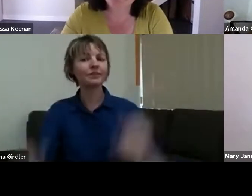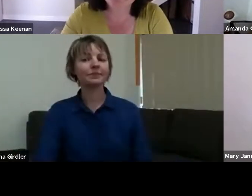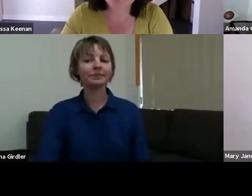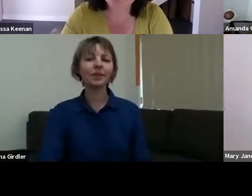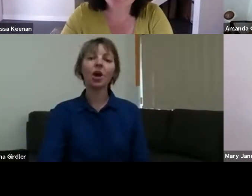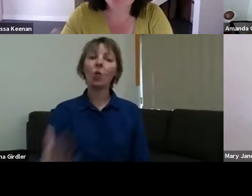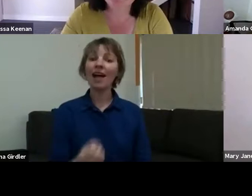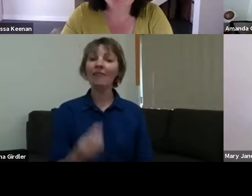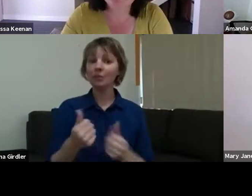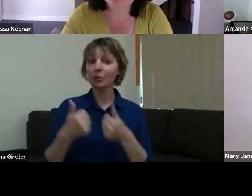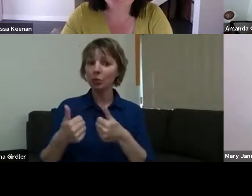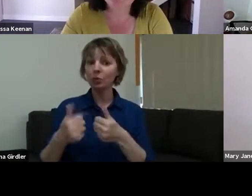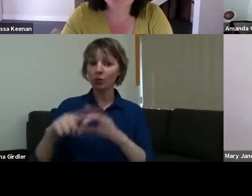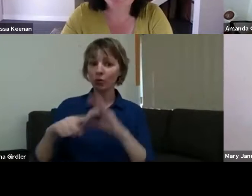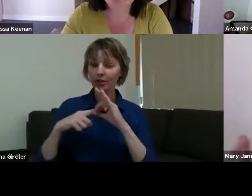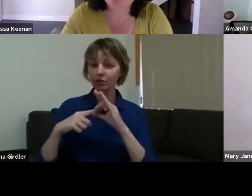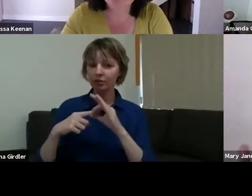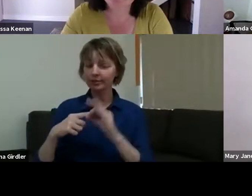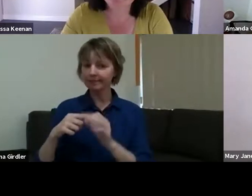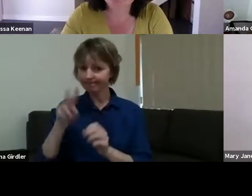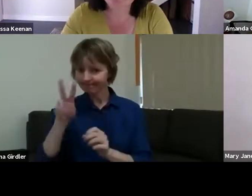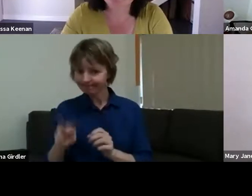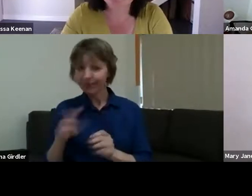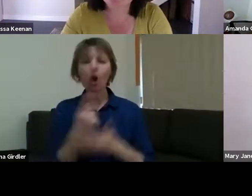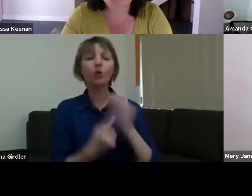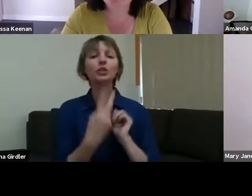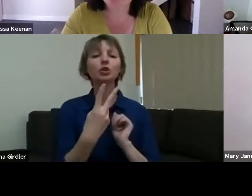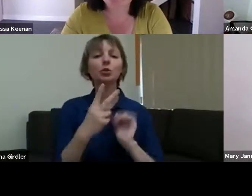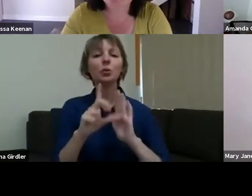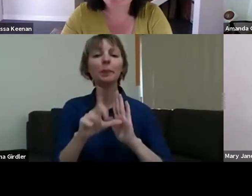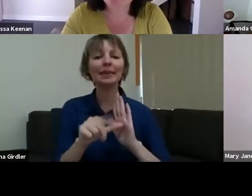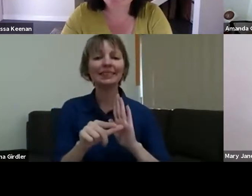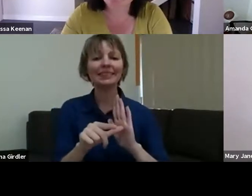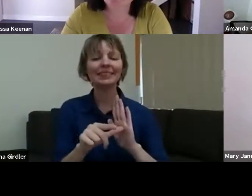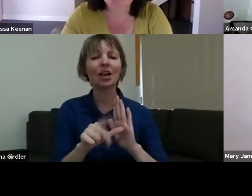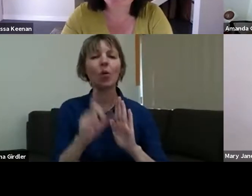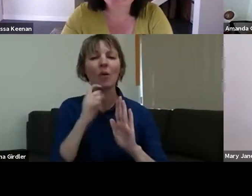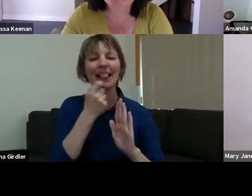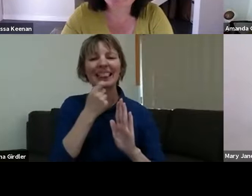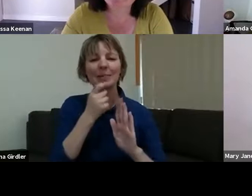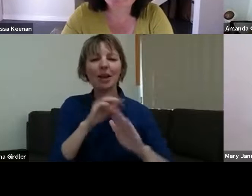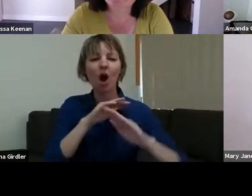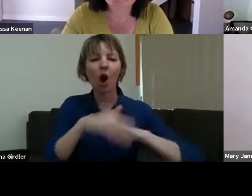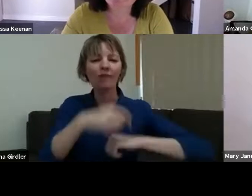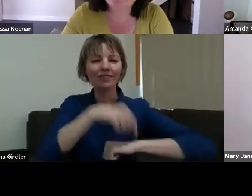minutes to go on the time, but we'll go a little bit over time to get to these questions. If people need to leave, they can, and the recording